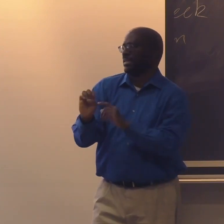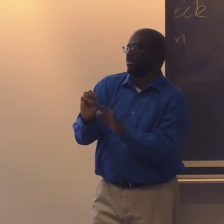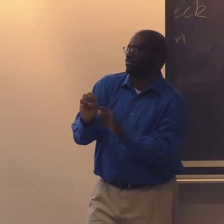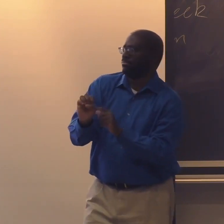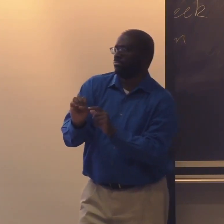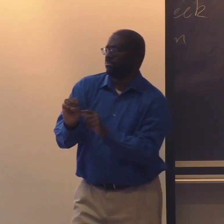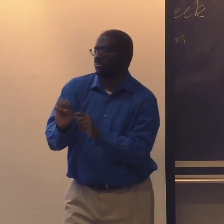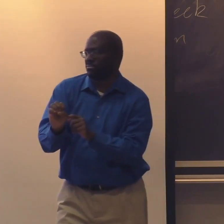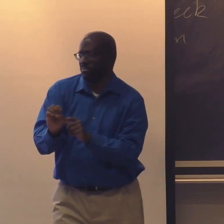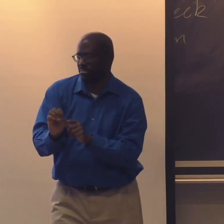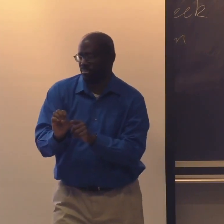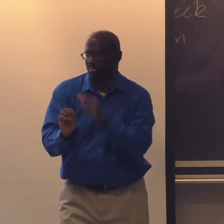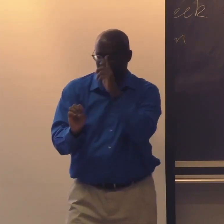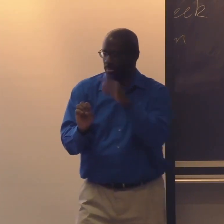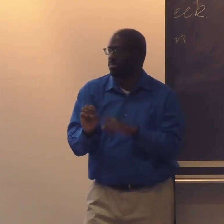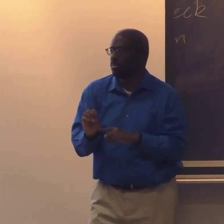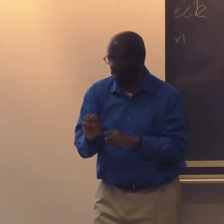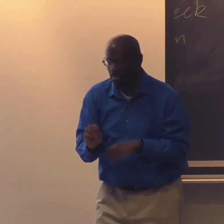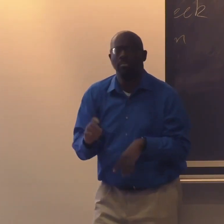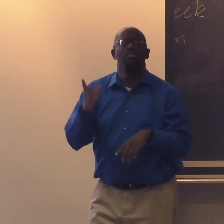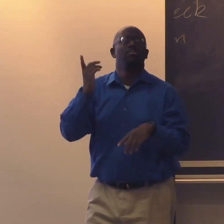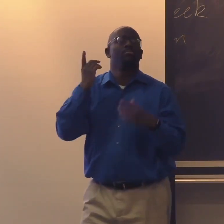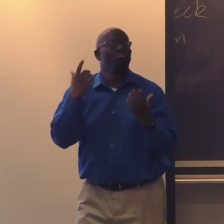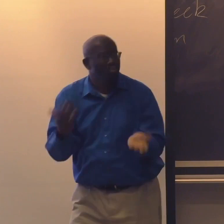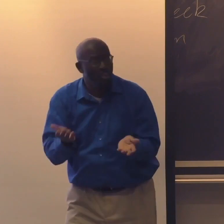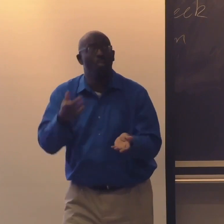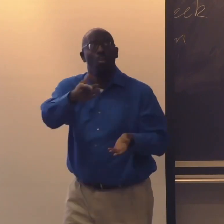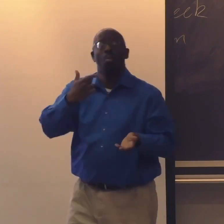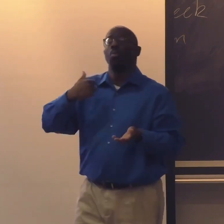to be able to pick it up and not do it justice.